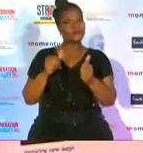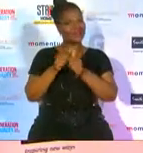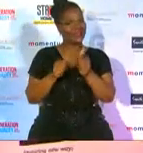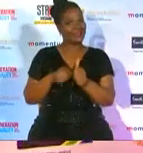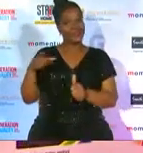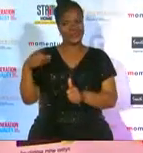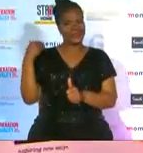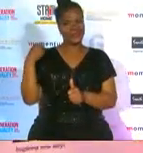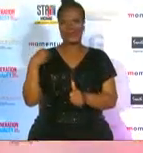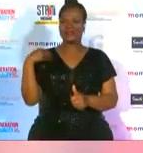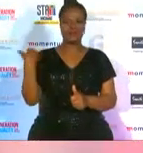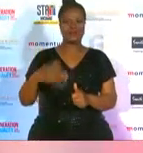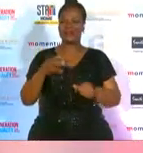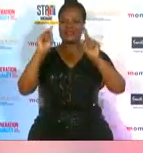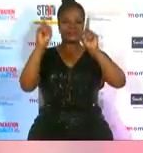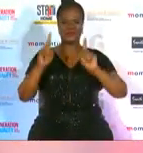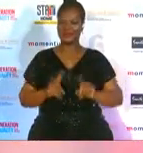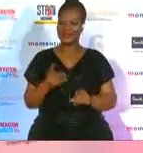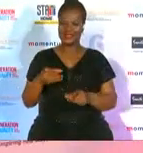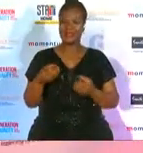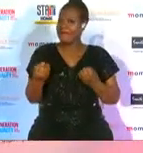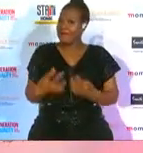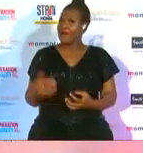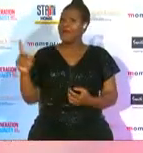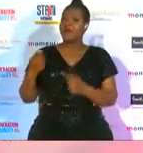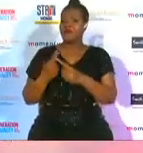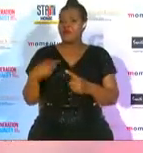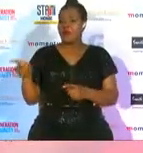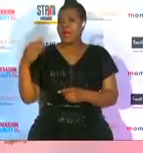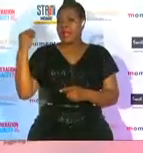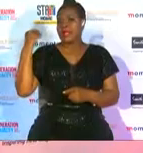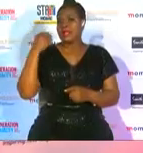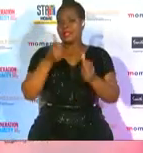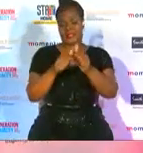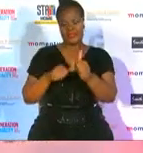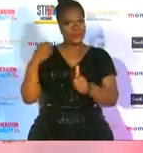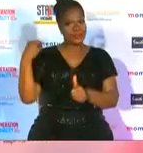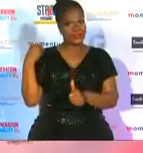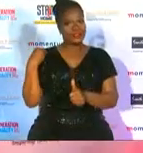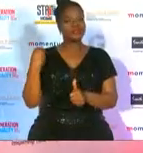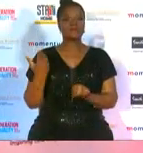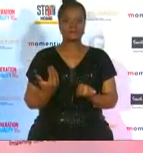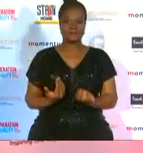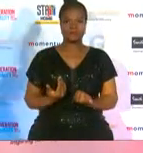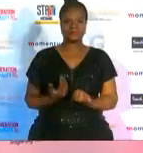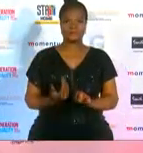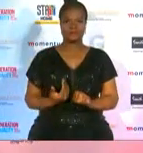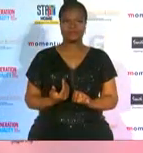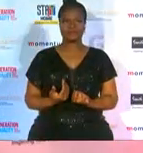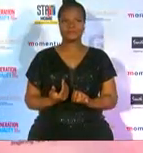so it's really special to receive this award from her and just to be recognized alongside my teammates we're a team where